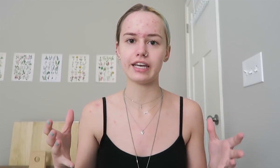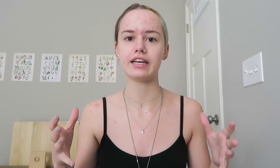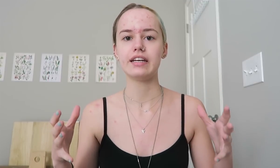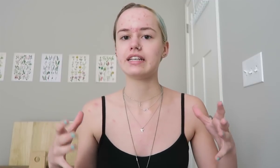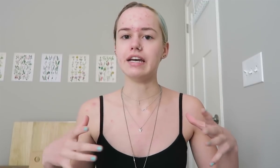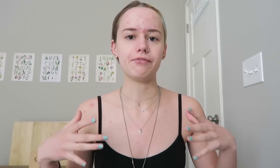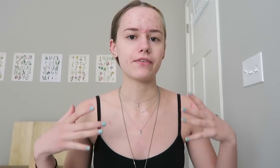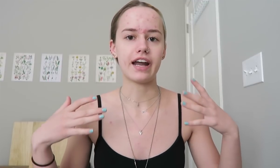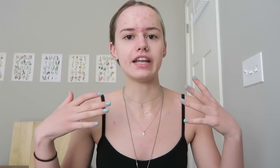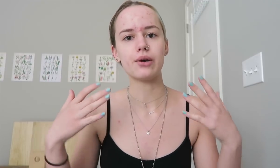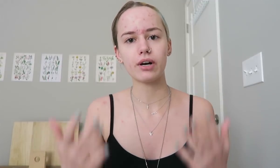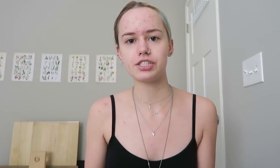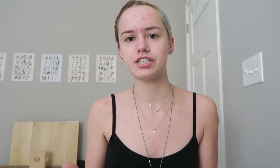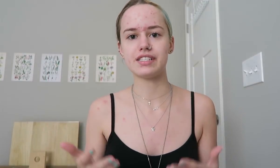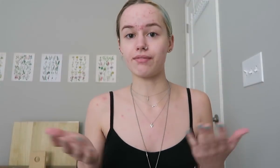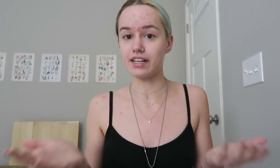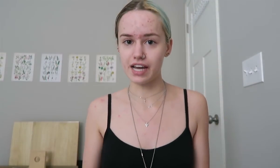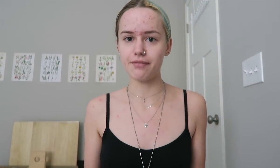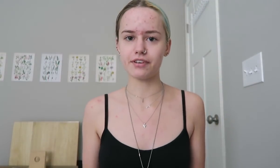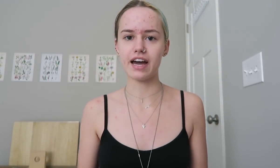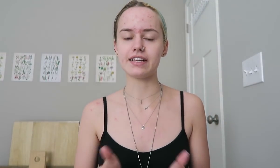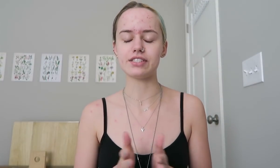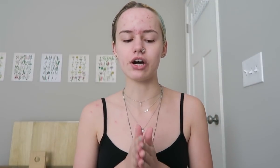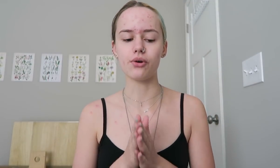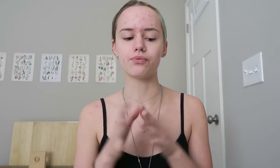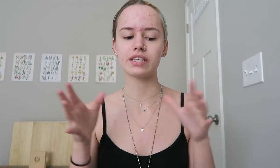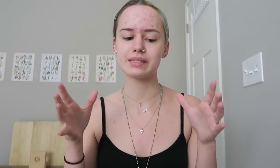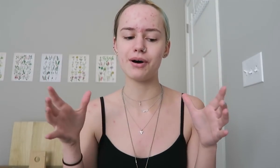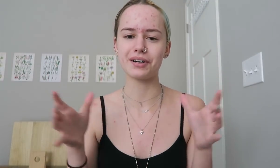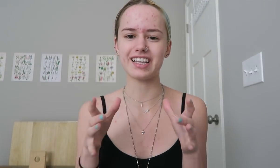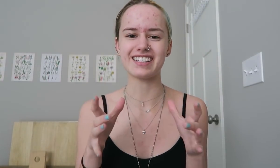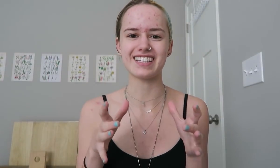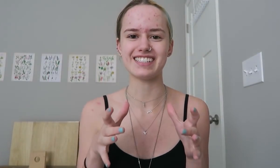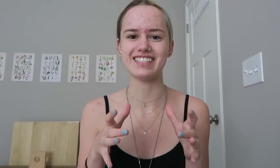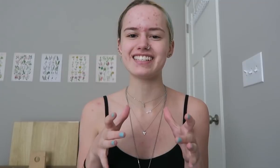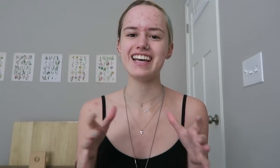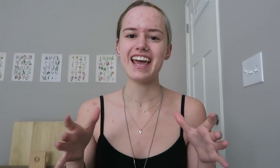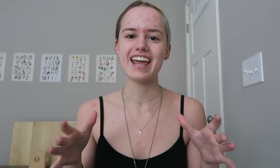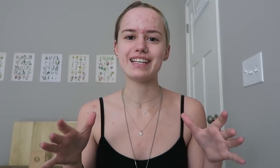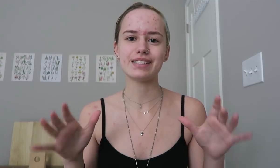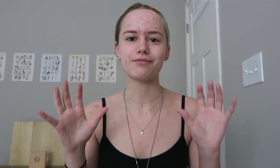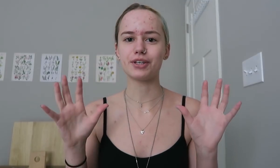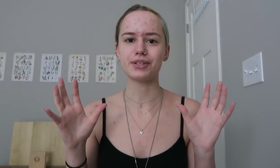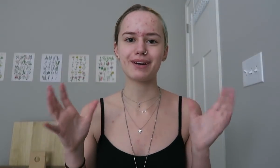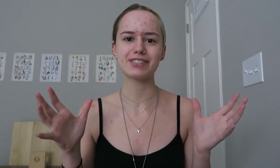if you've got any questions they've got time for that, so, really small class sizes, and if you're nervous